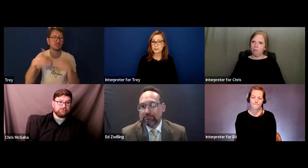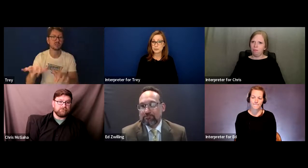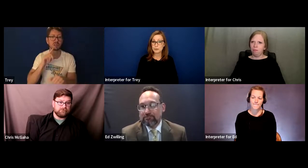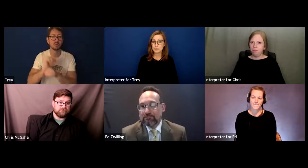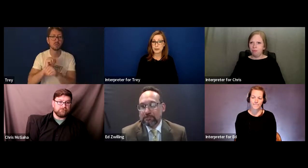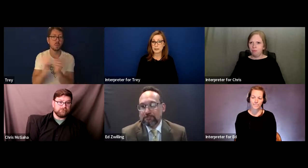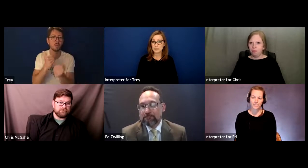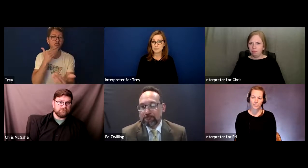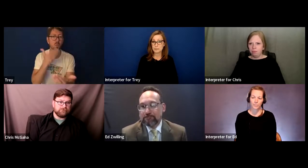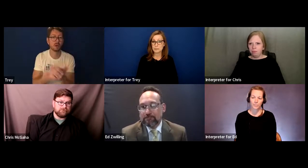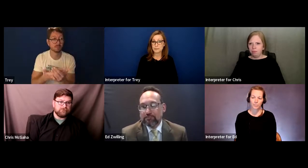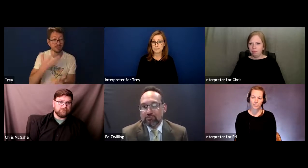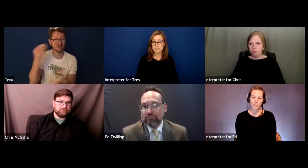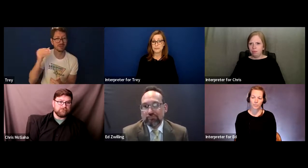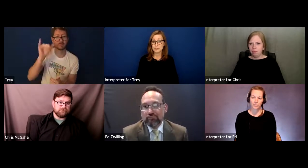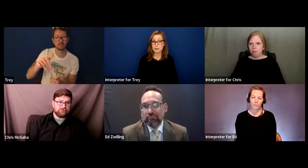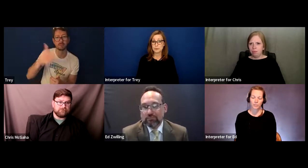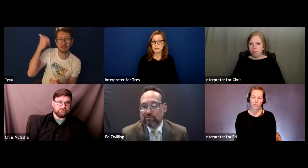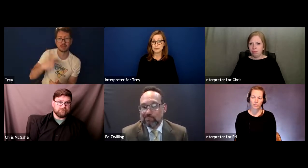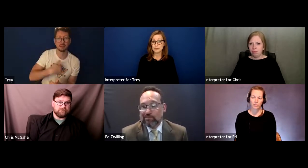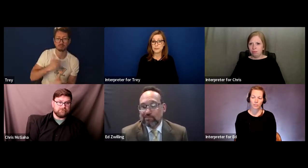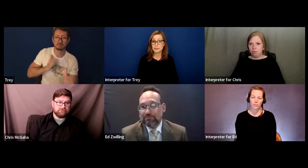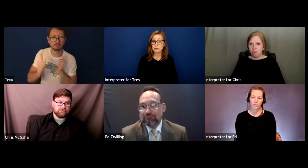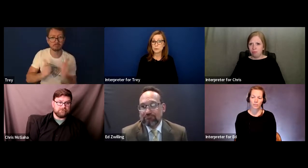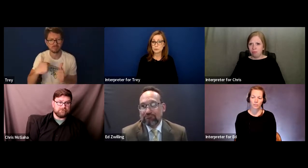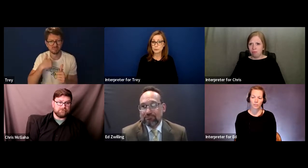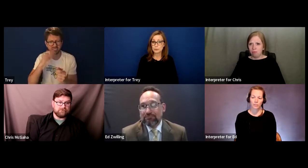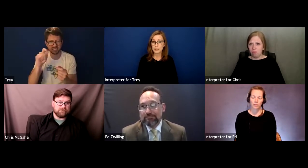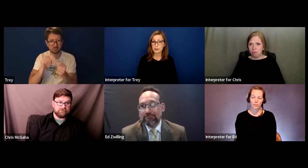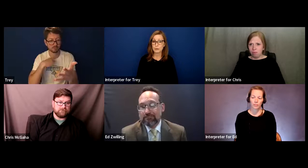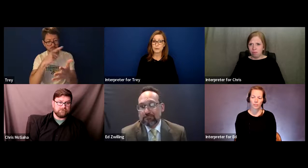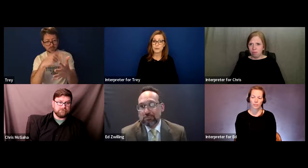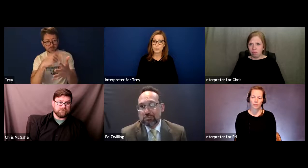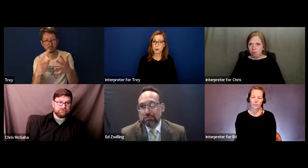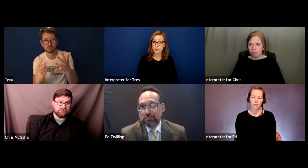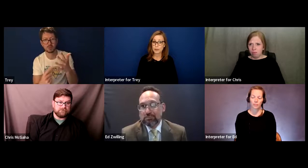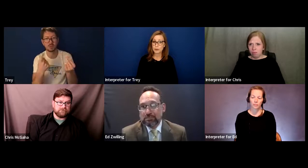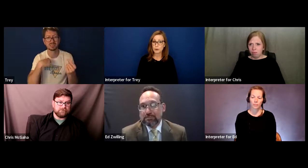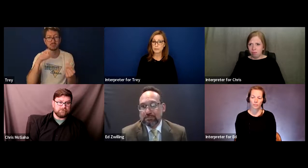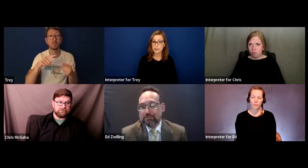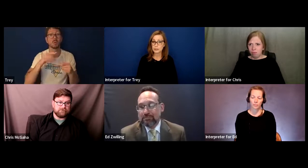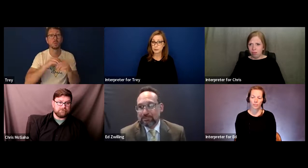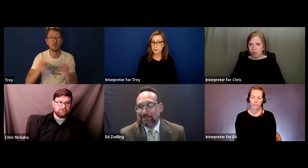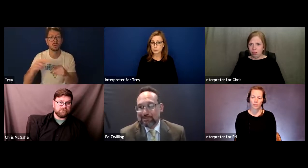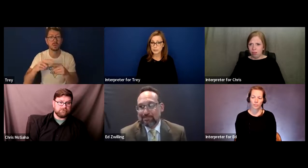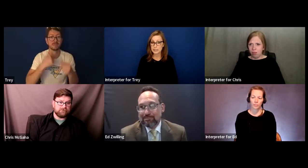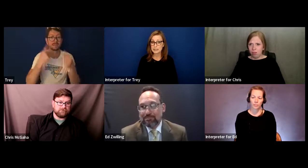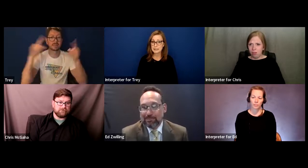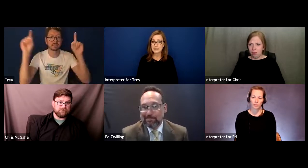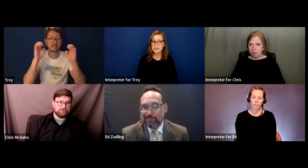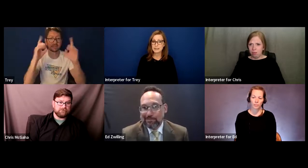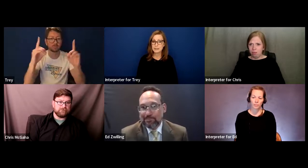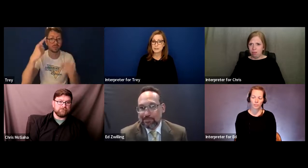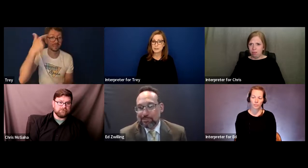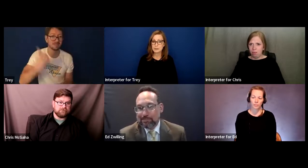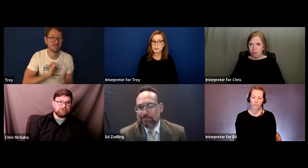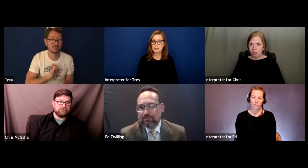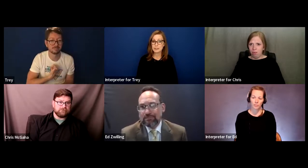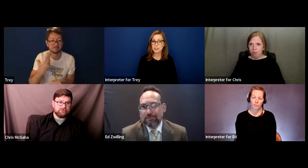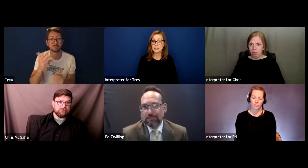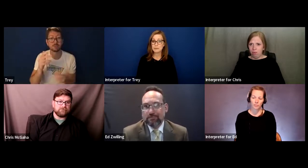and to get the school to provide those appropriate, qualified interpreters when needed, to achieve